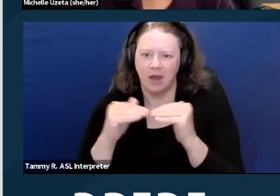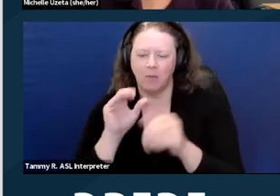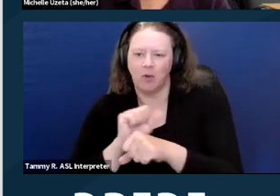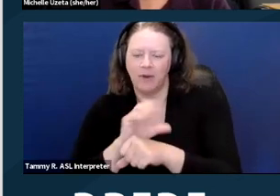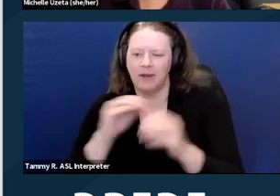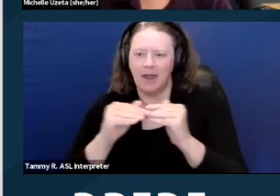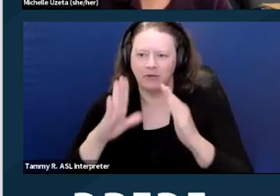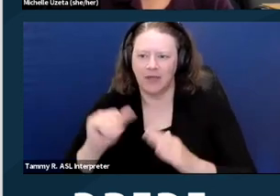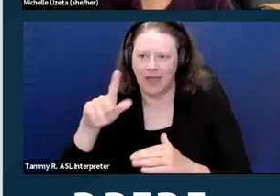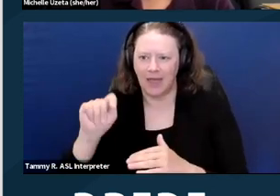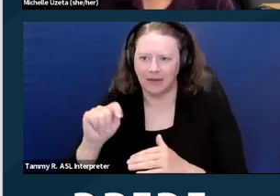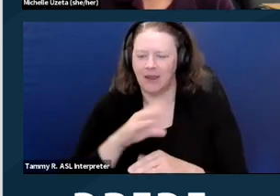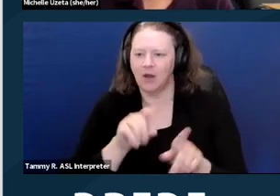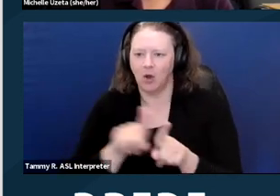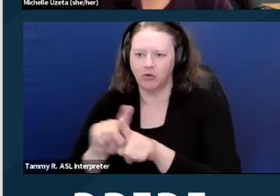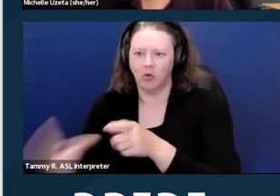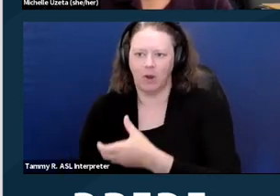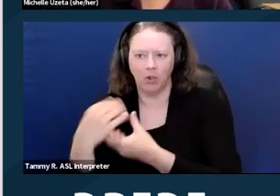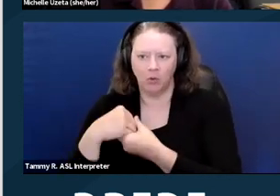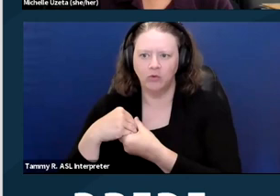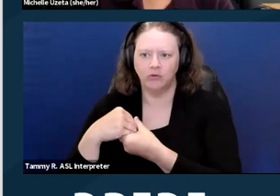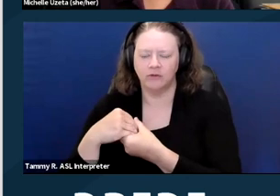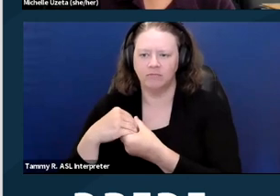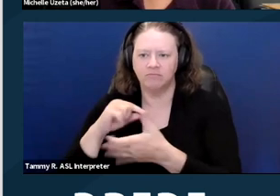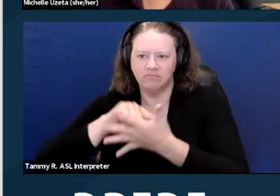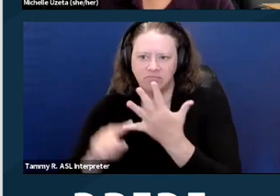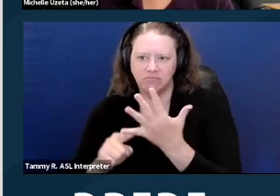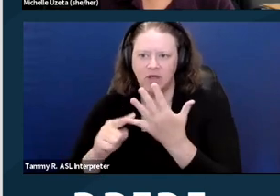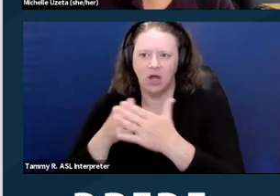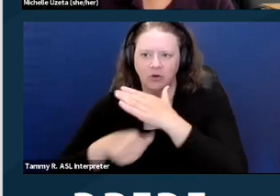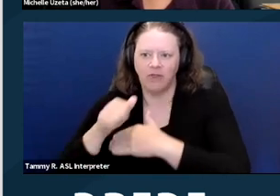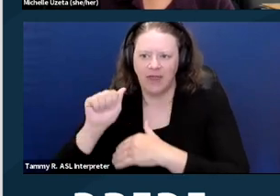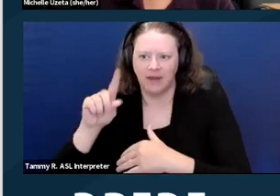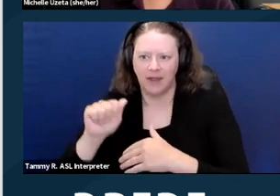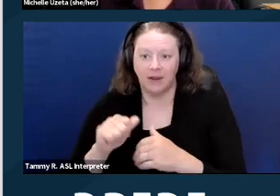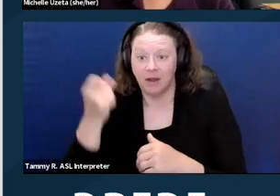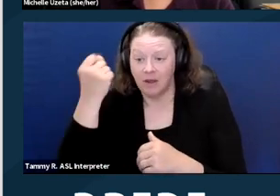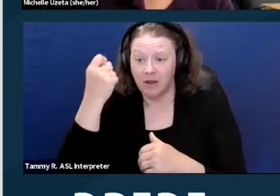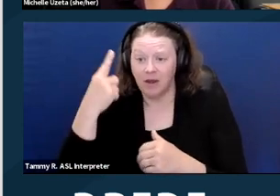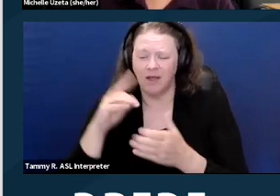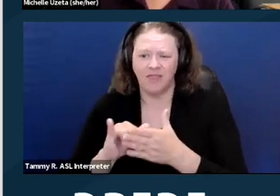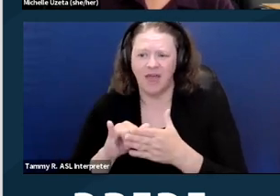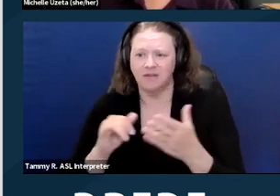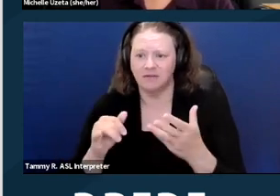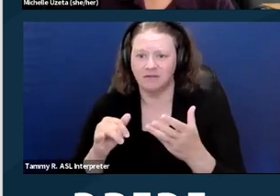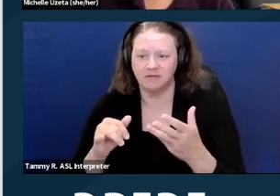by reference the protections of the ADA. This is not an exclusive list of laws that may come into play